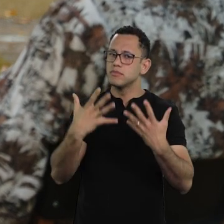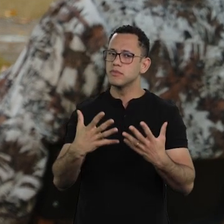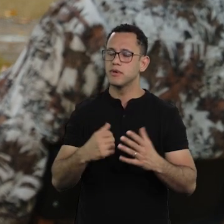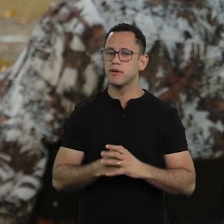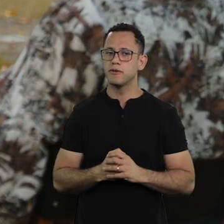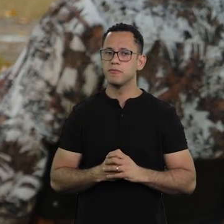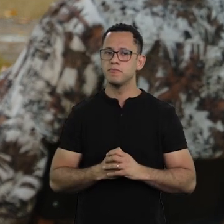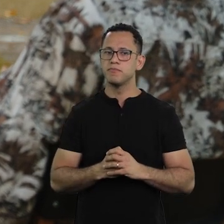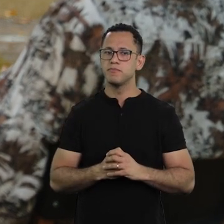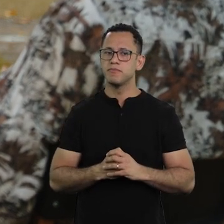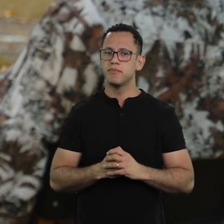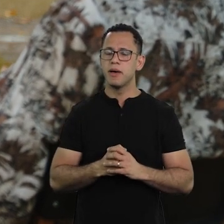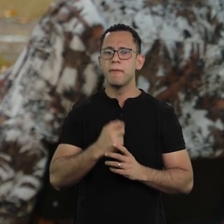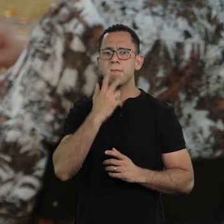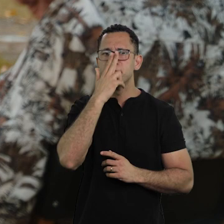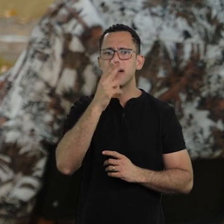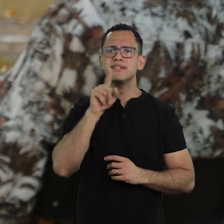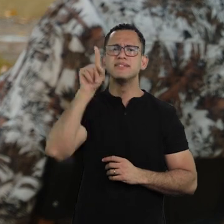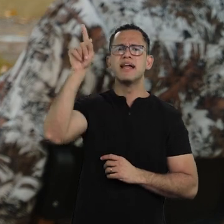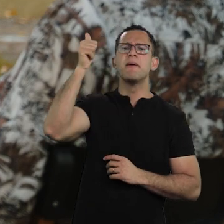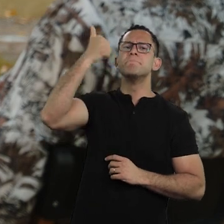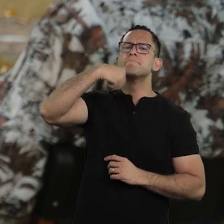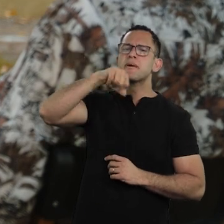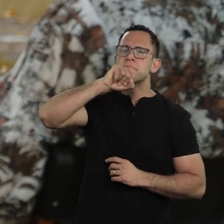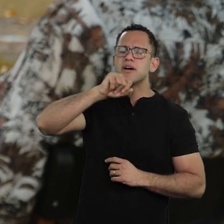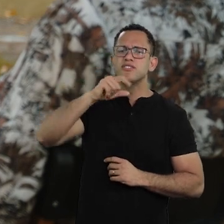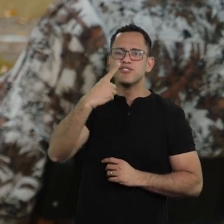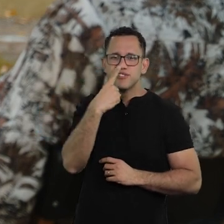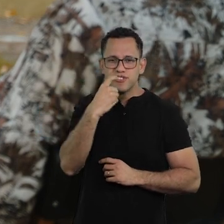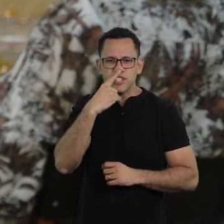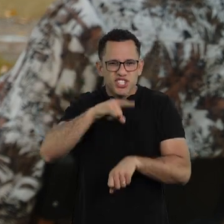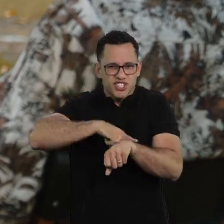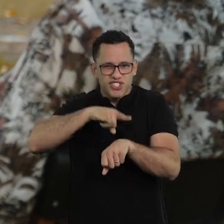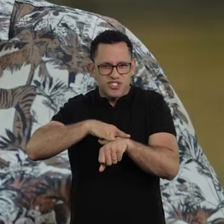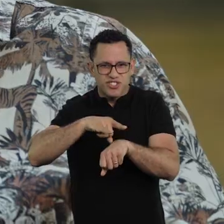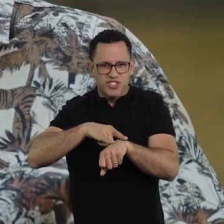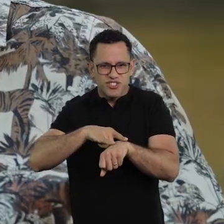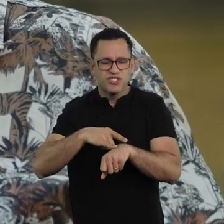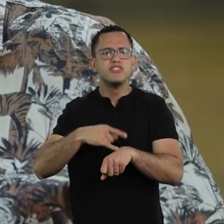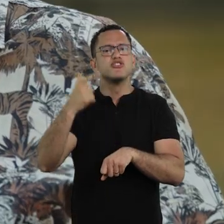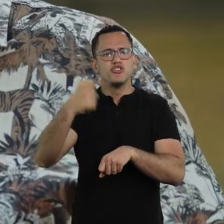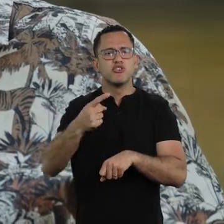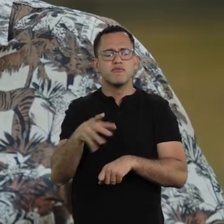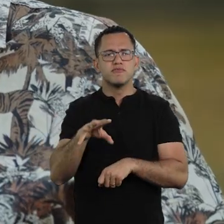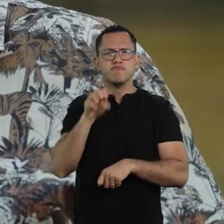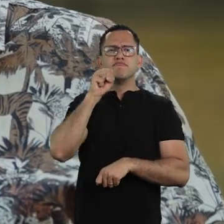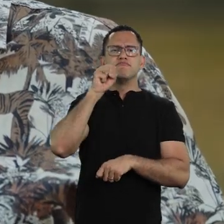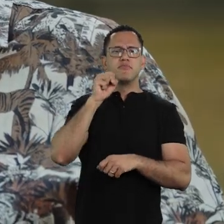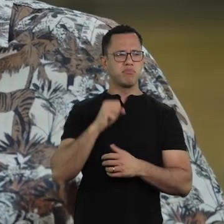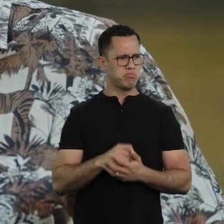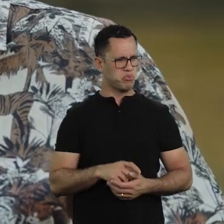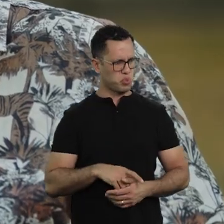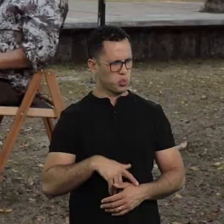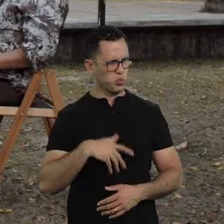I felt the smell of my mother's urine again. Damn, what a trip.